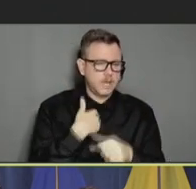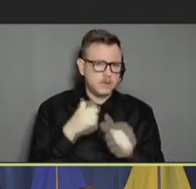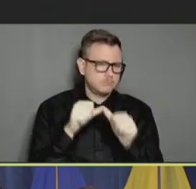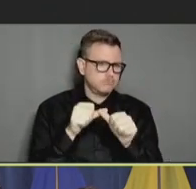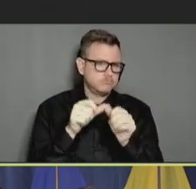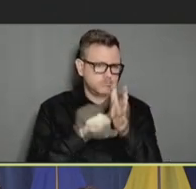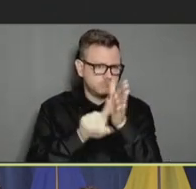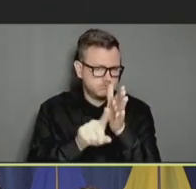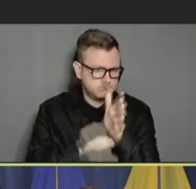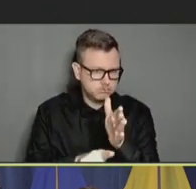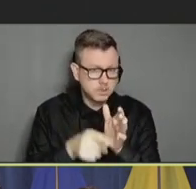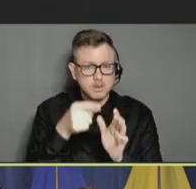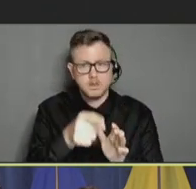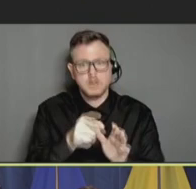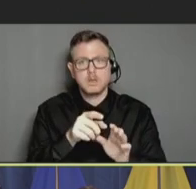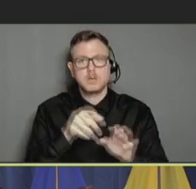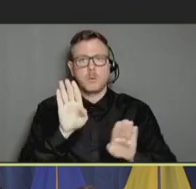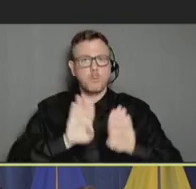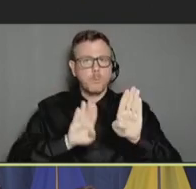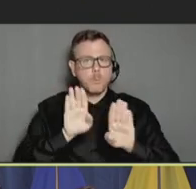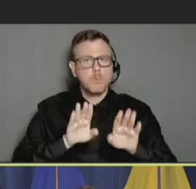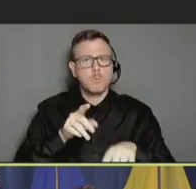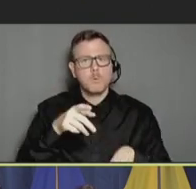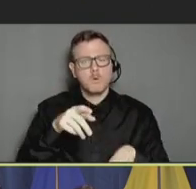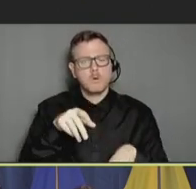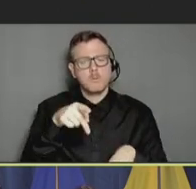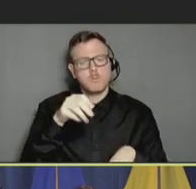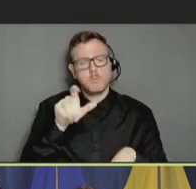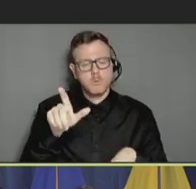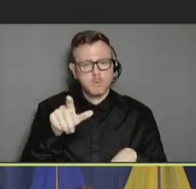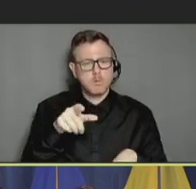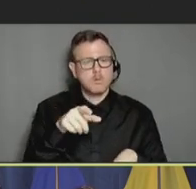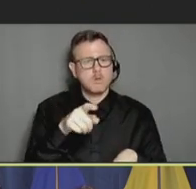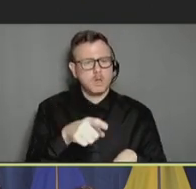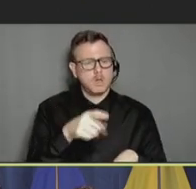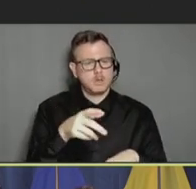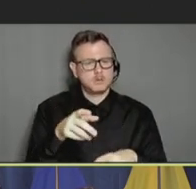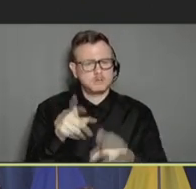And, you know, this poll grew out of a desire to better understand the day-to-day lives